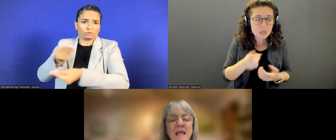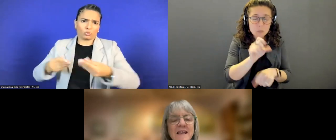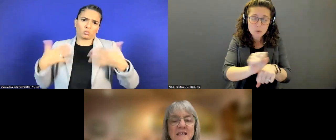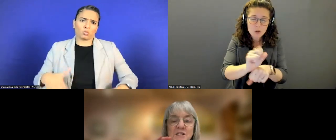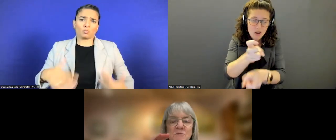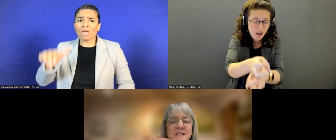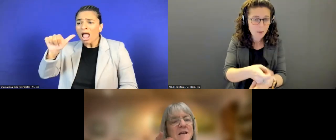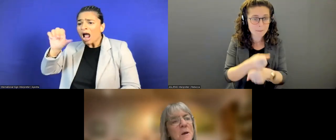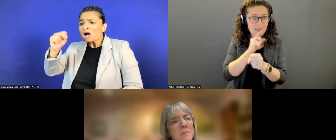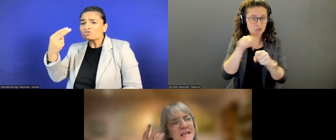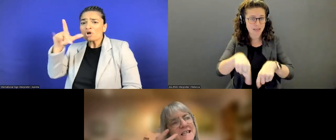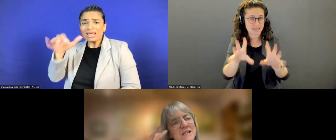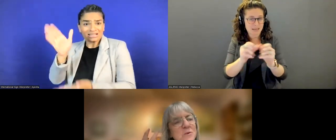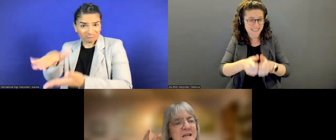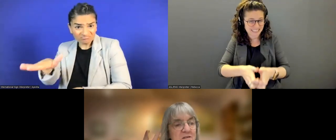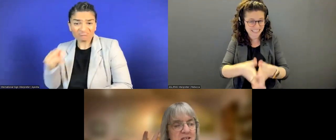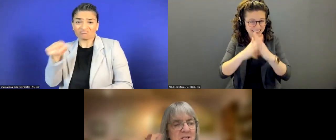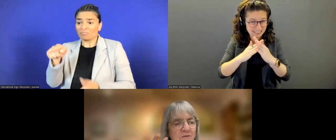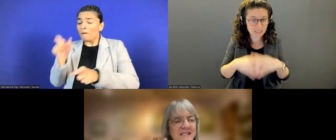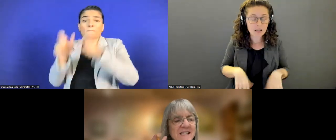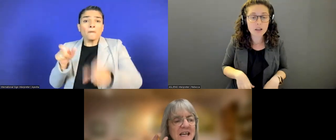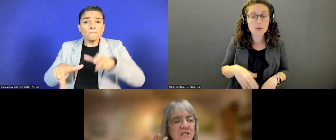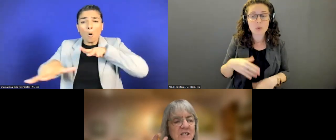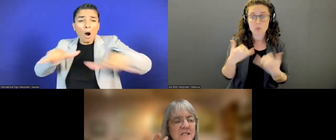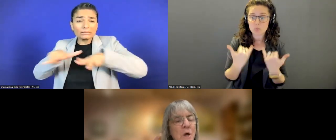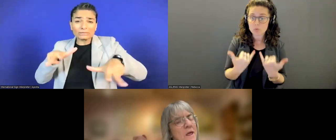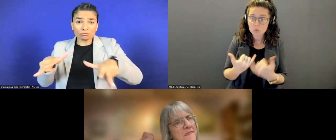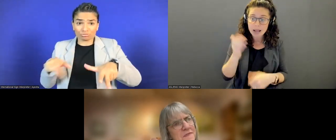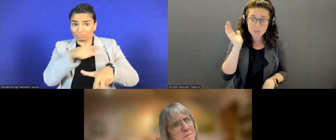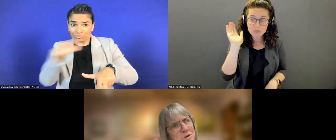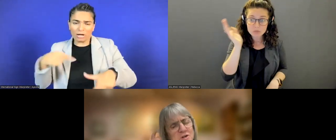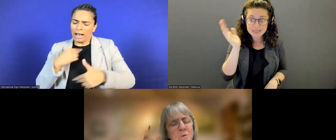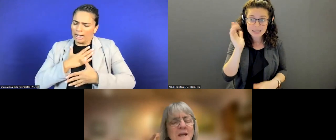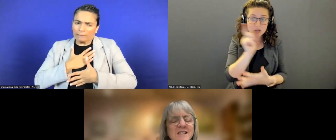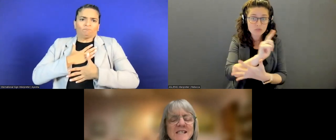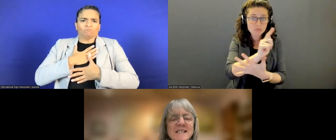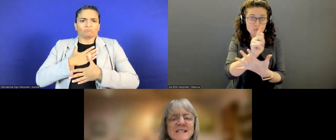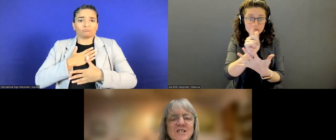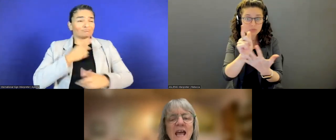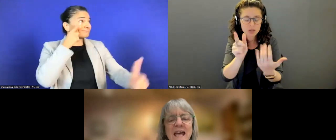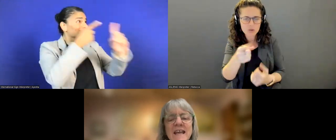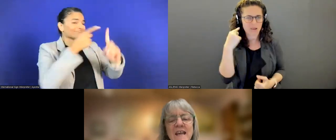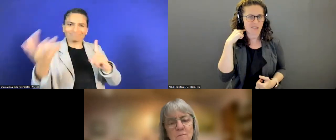As you said, please, as you hear these presentations, put your questions in the chat.